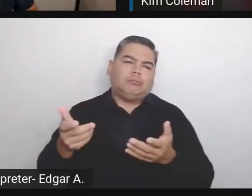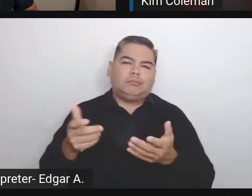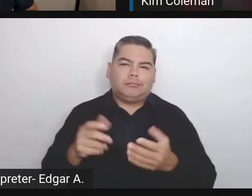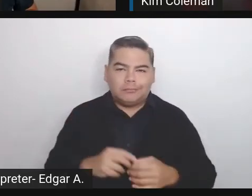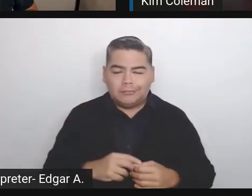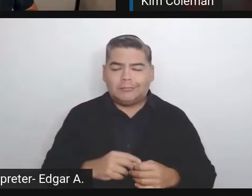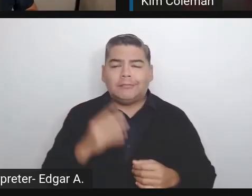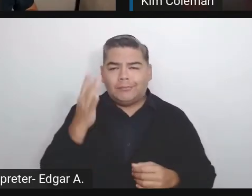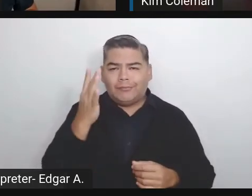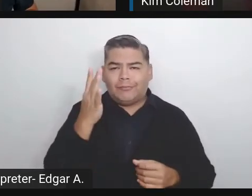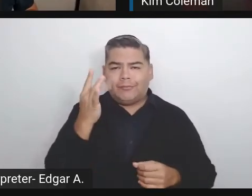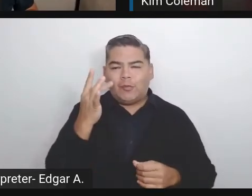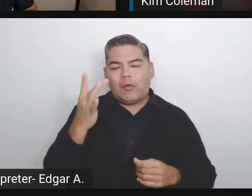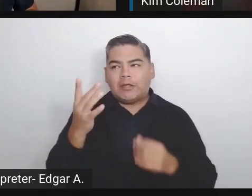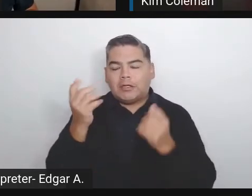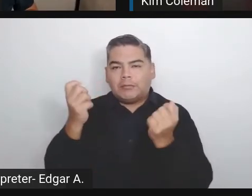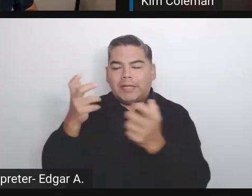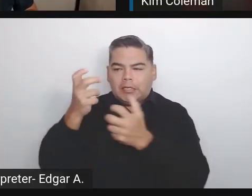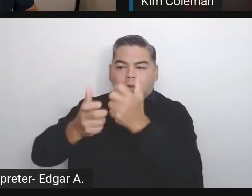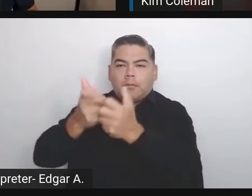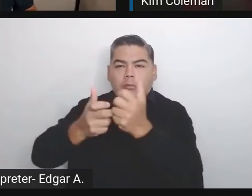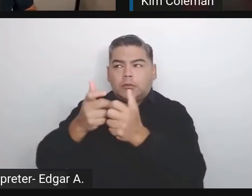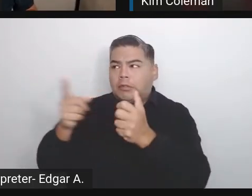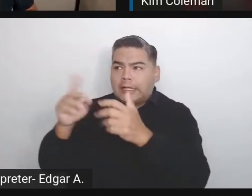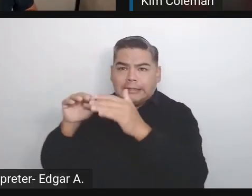There are many problems with accessibility that aren't code-related.